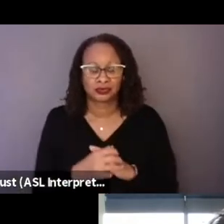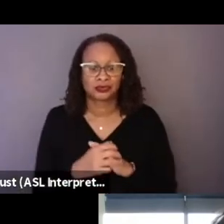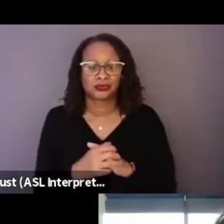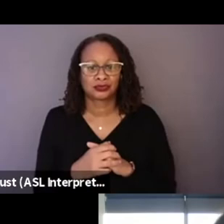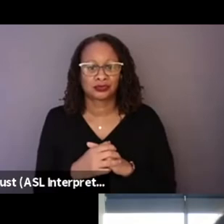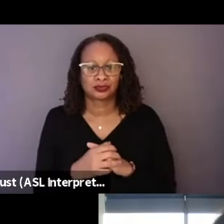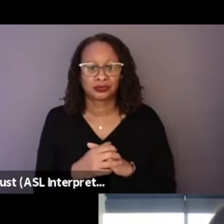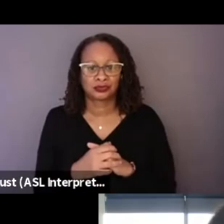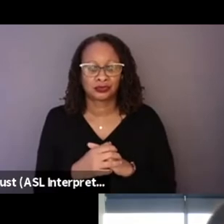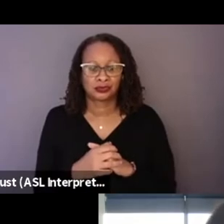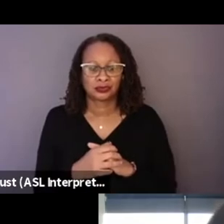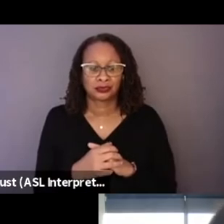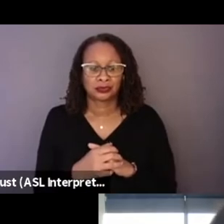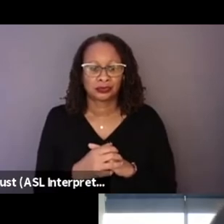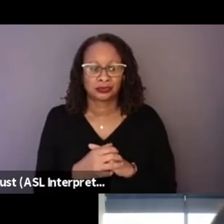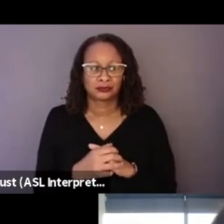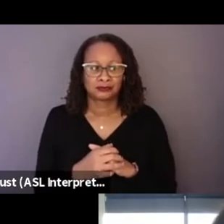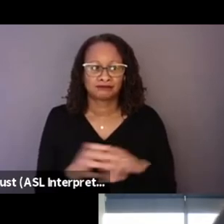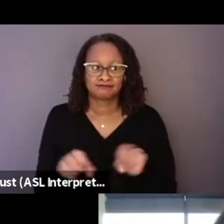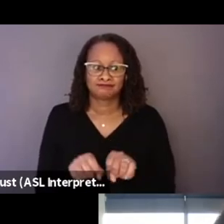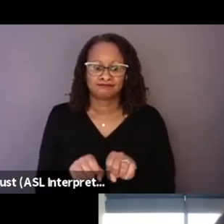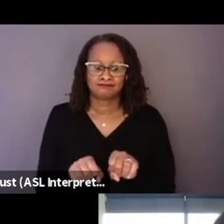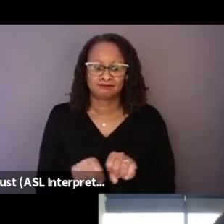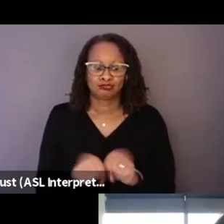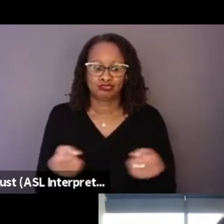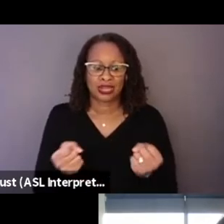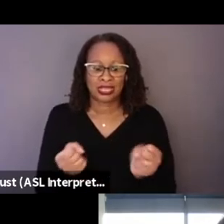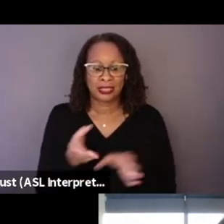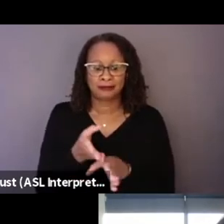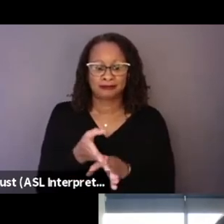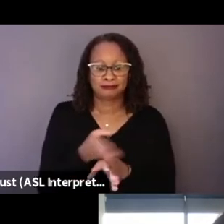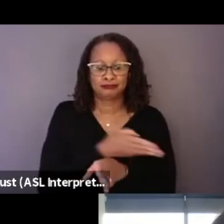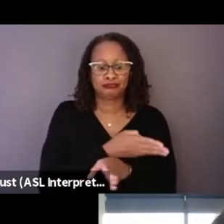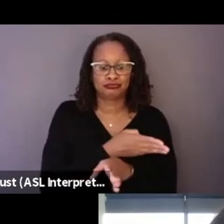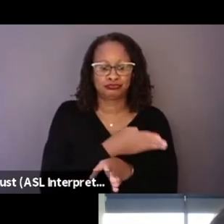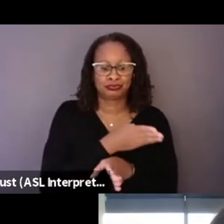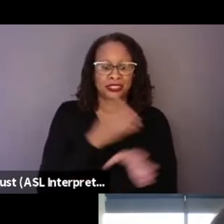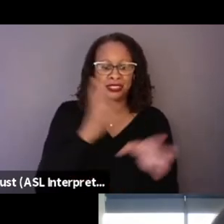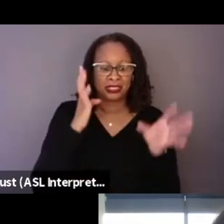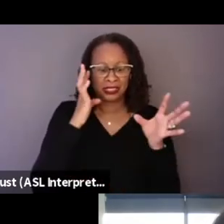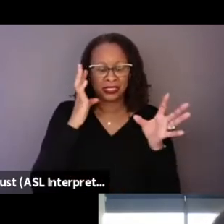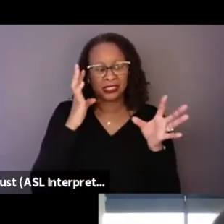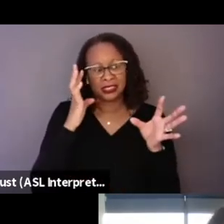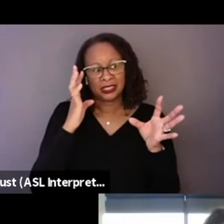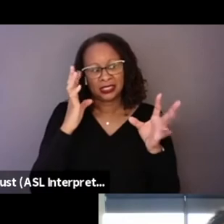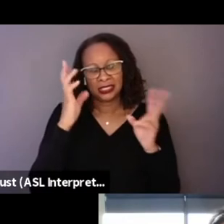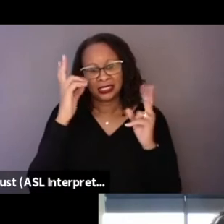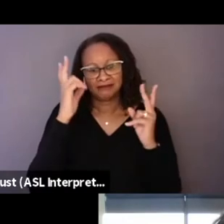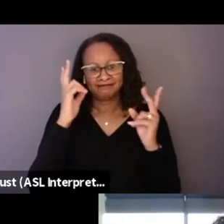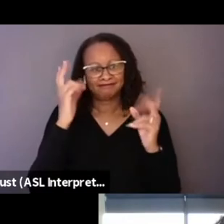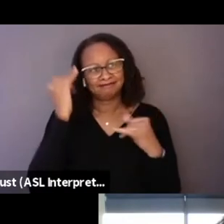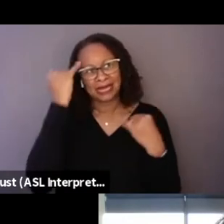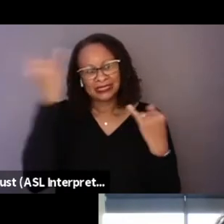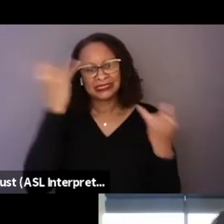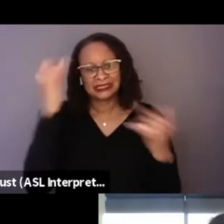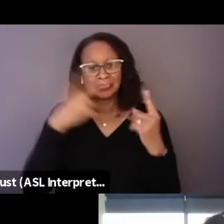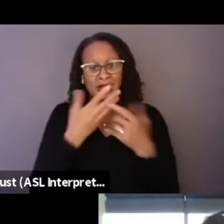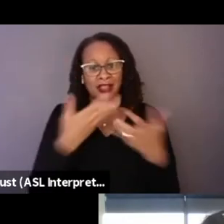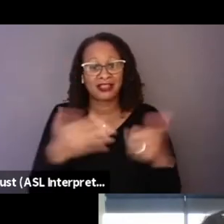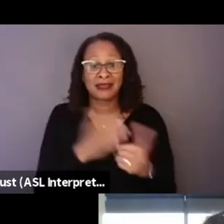breaking preconceptions from the perspective of whoever was watching the film. It could be the audience, but it could be police officers,